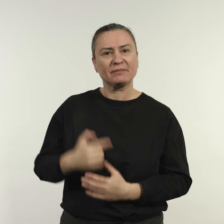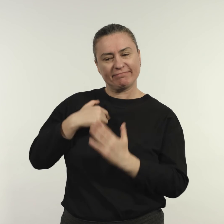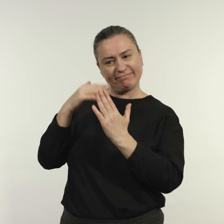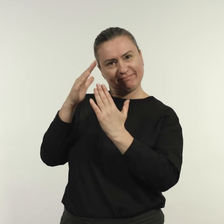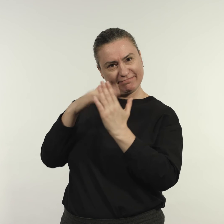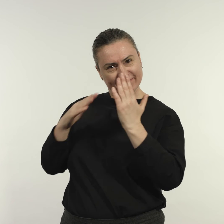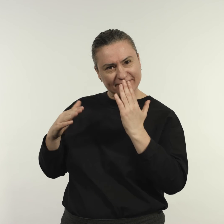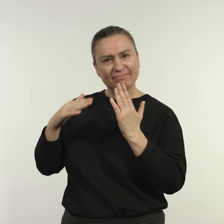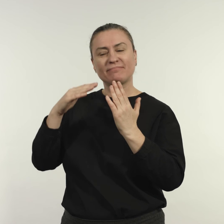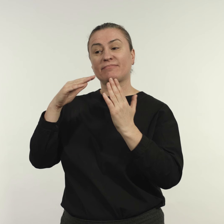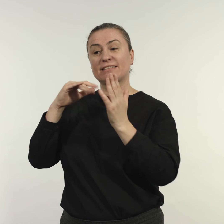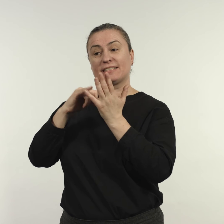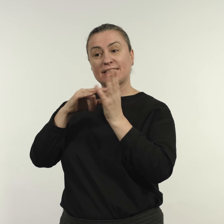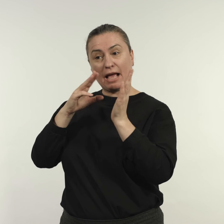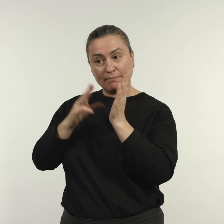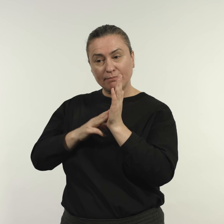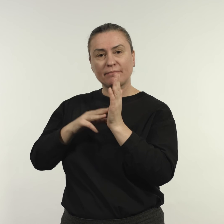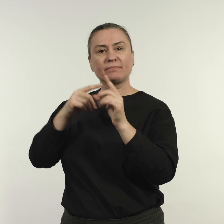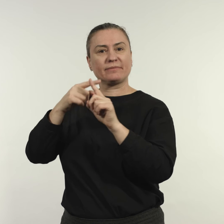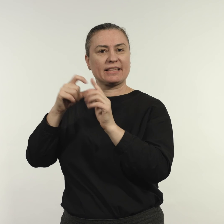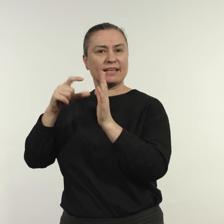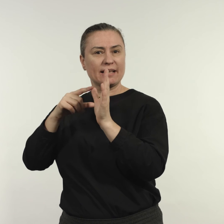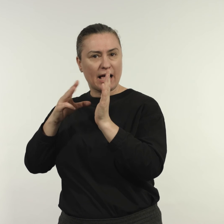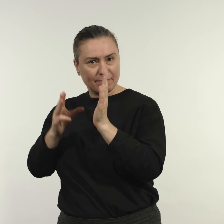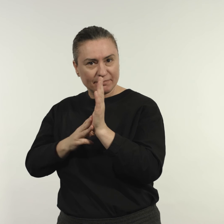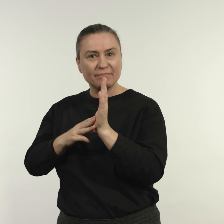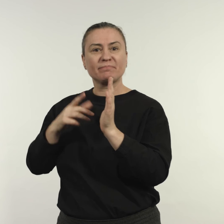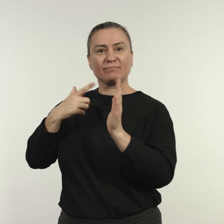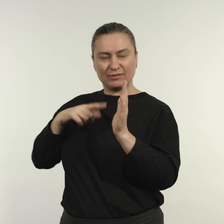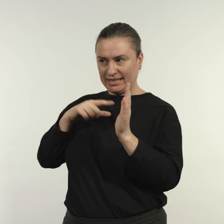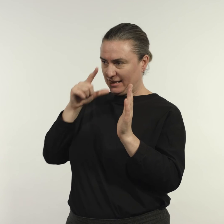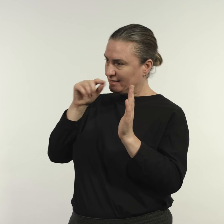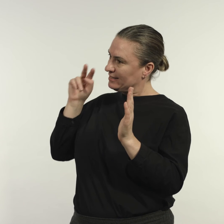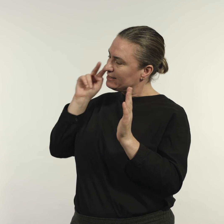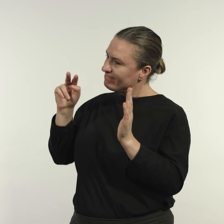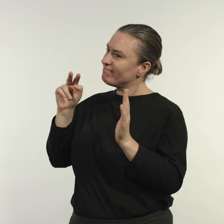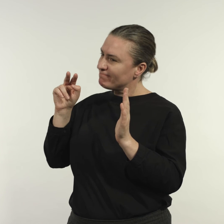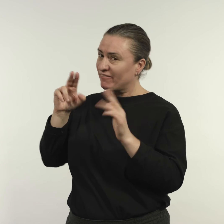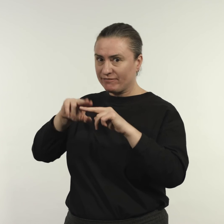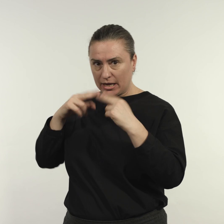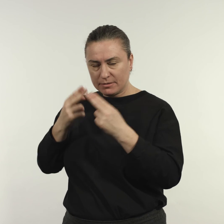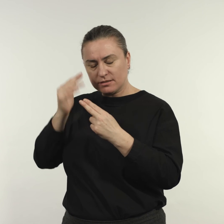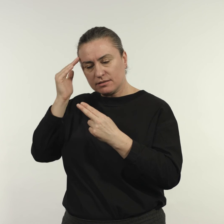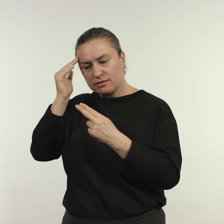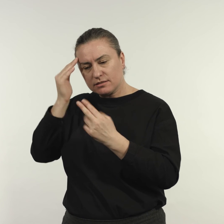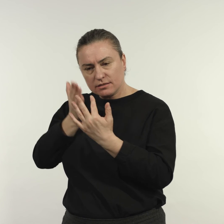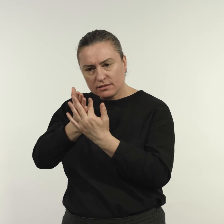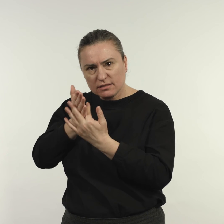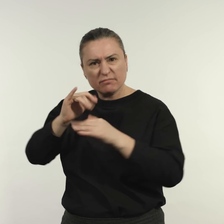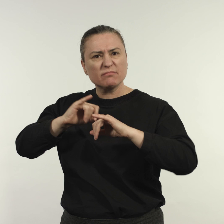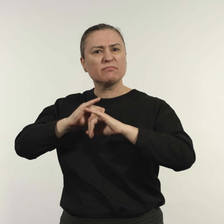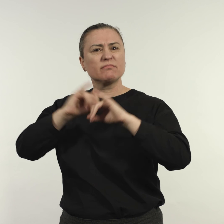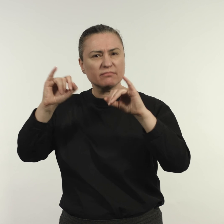I feel they have conquered the formidable challenge facing Sam and the family together,